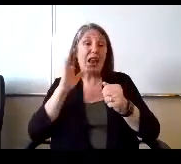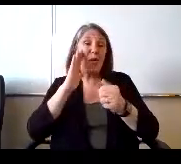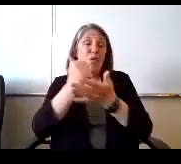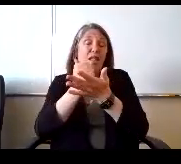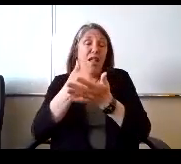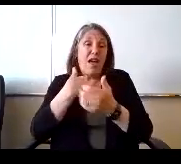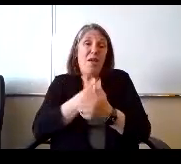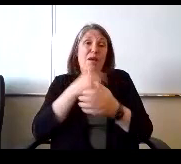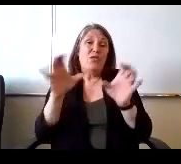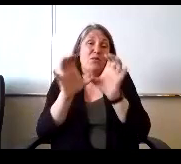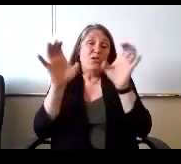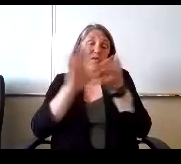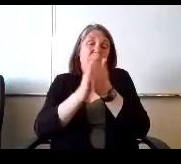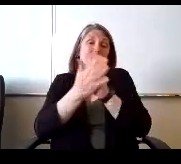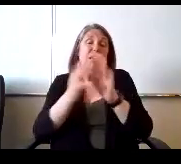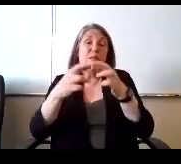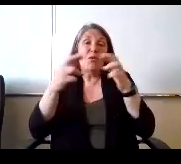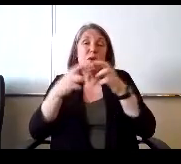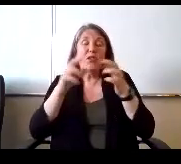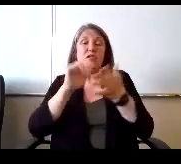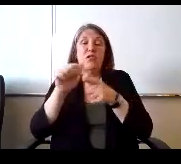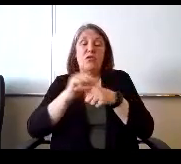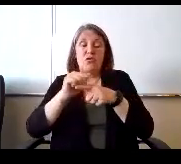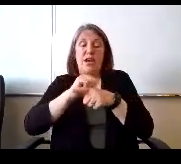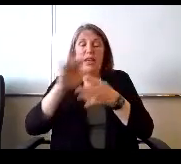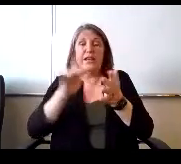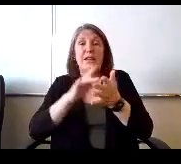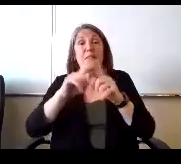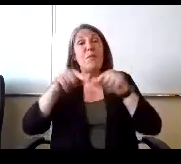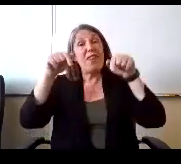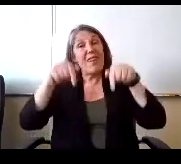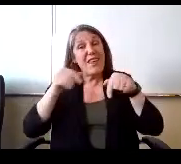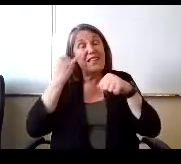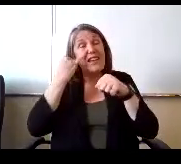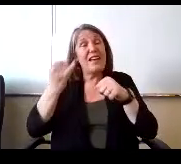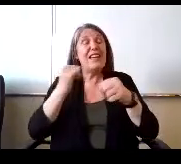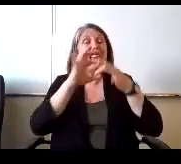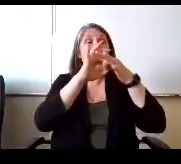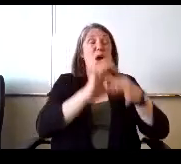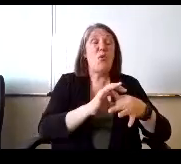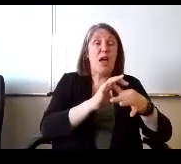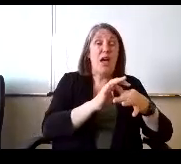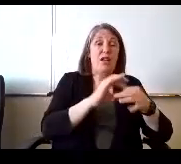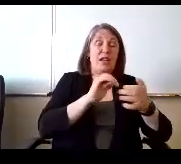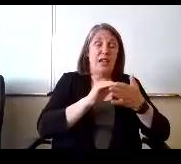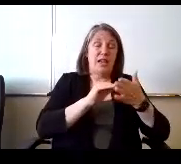be a regional training center. But this idea around a excuse me, a district summer reading Clinic